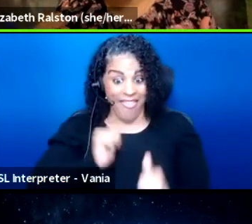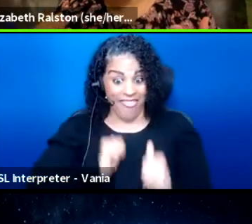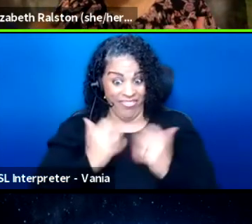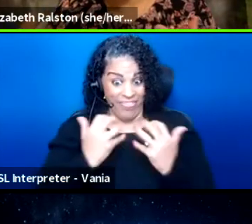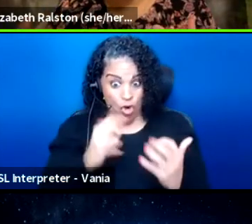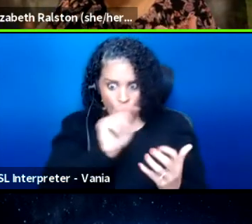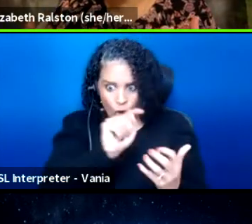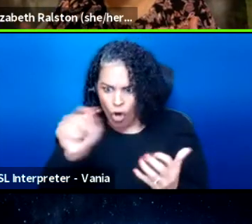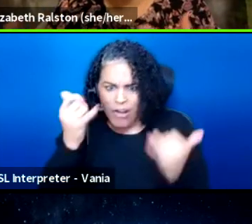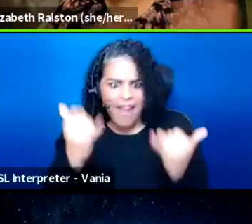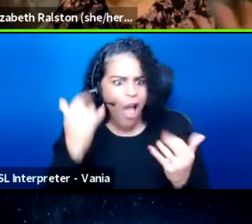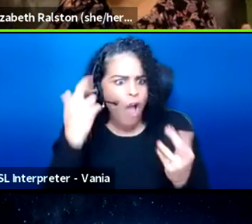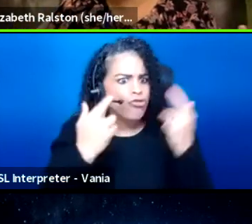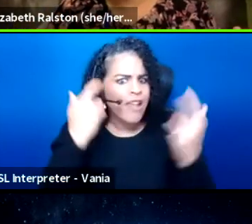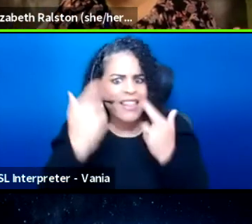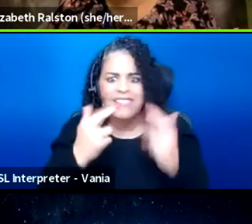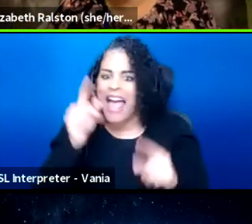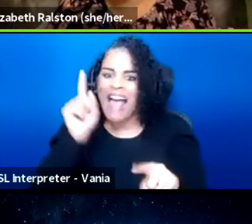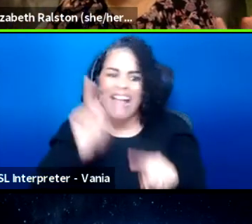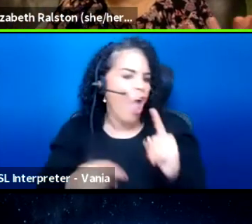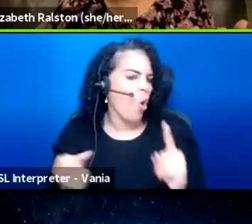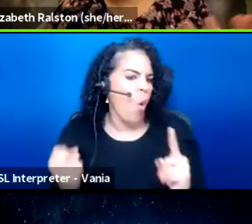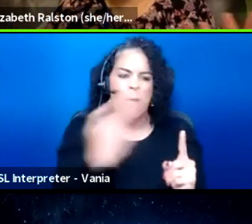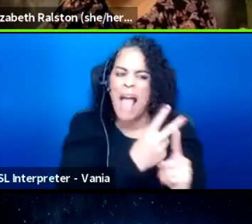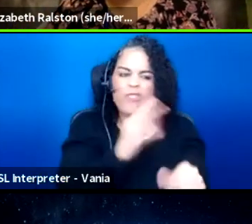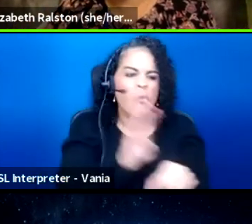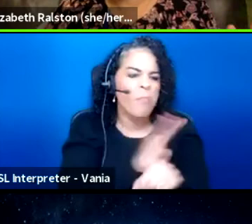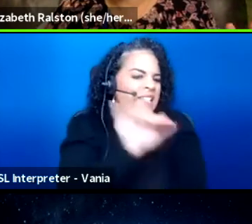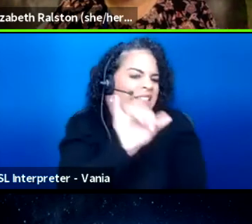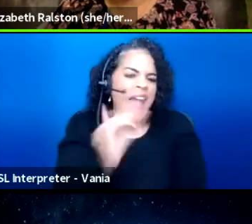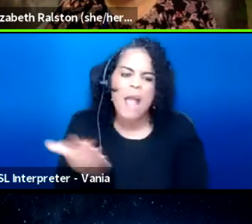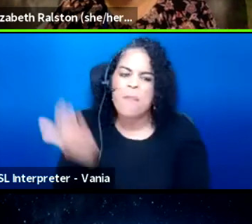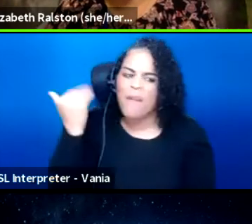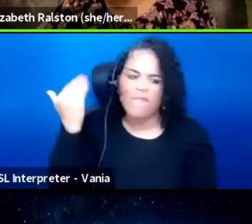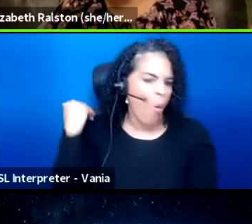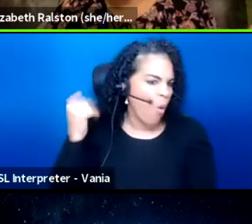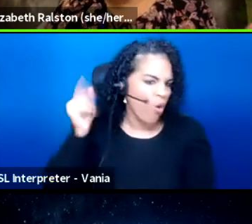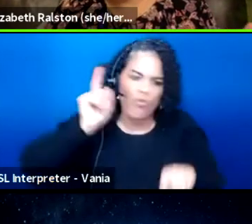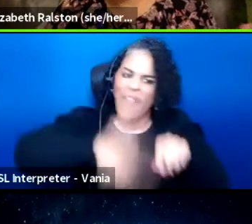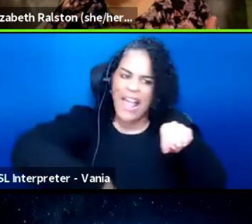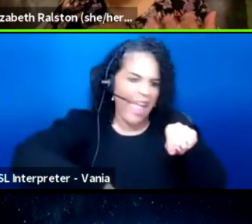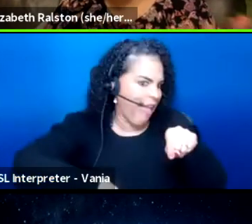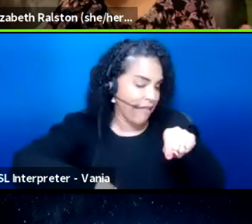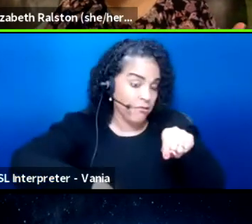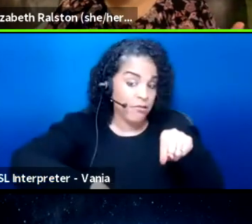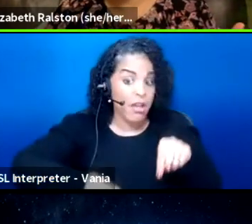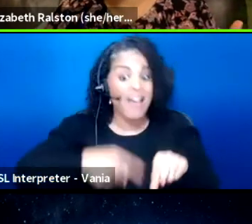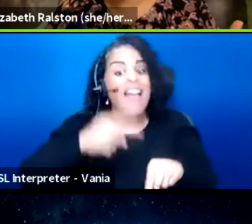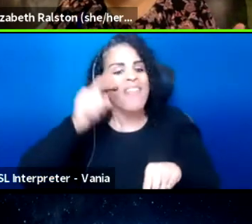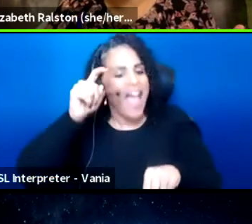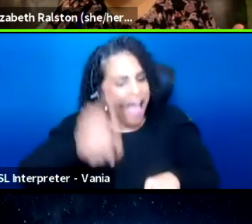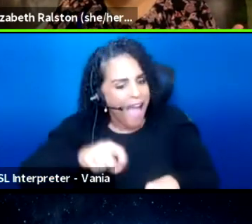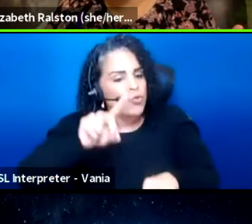they can't go back to business as the way it was before. They have to do things differently,